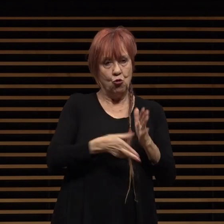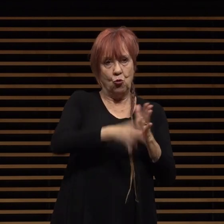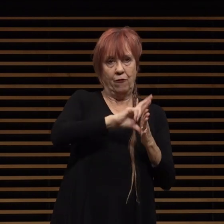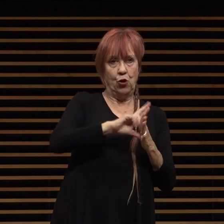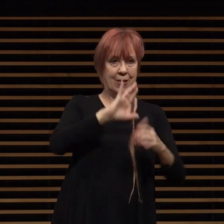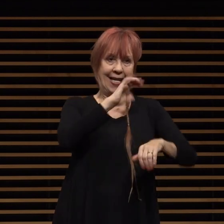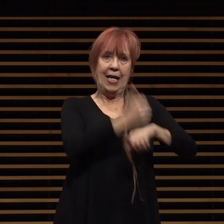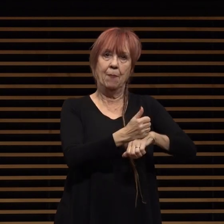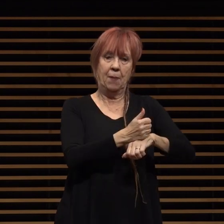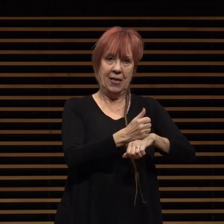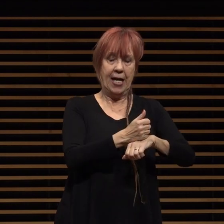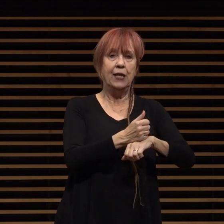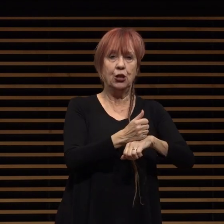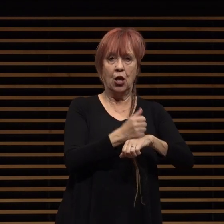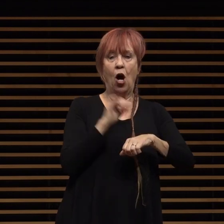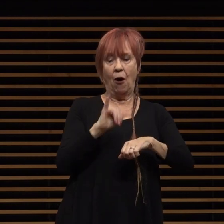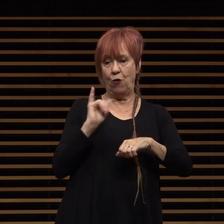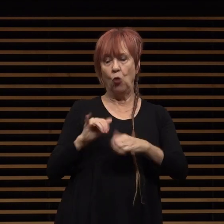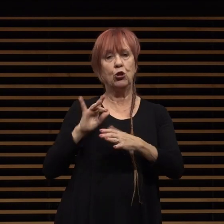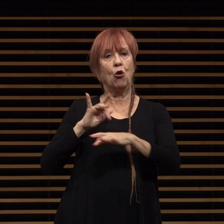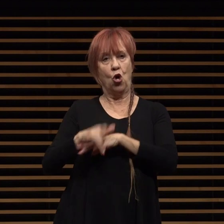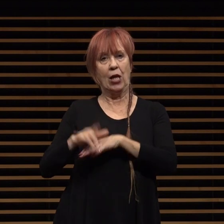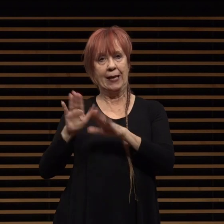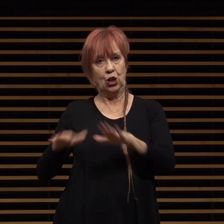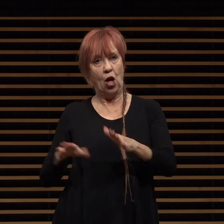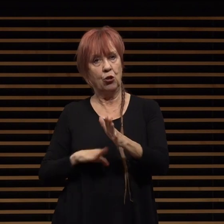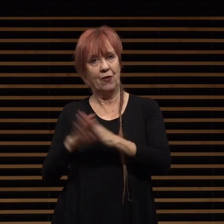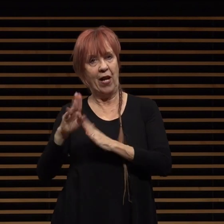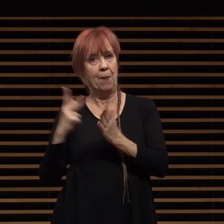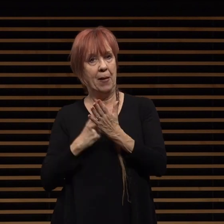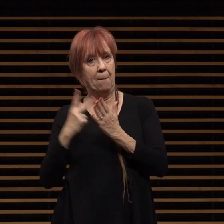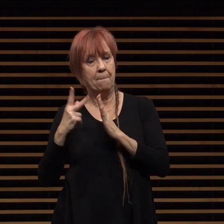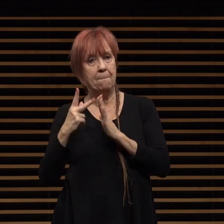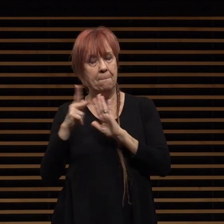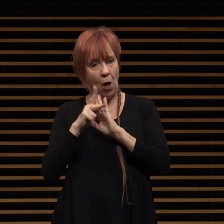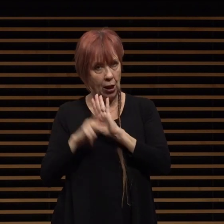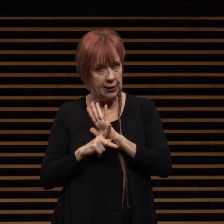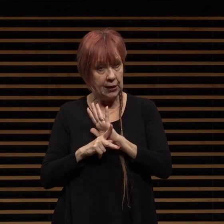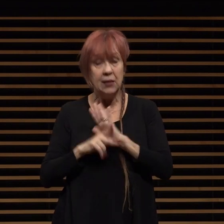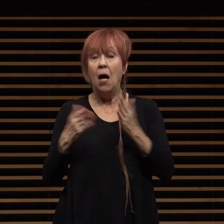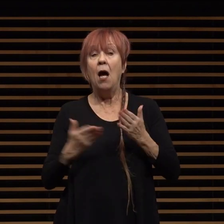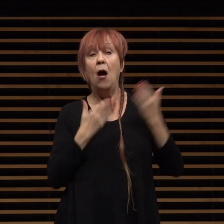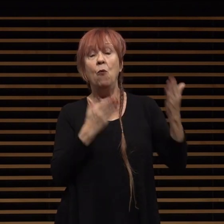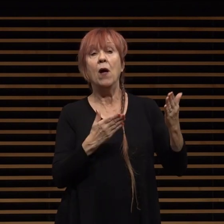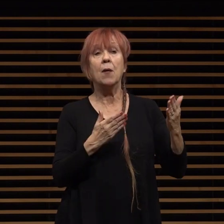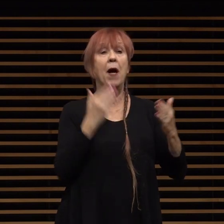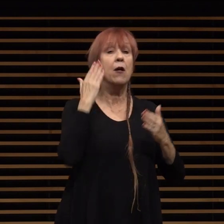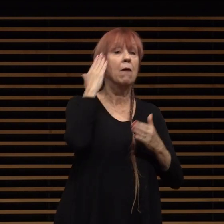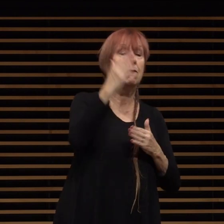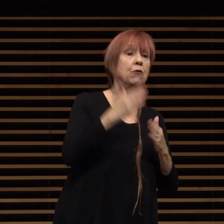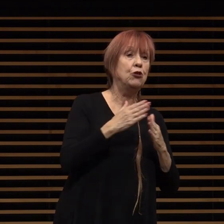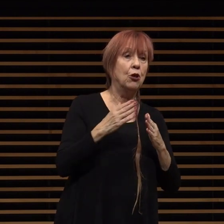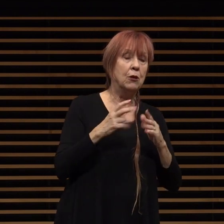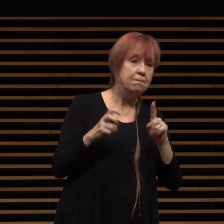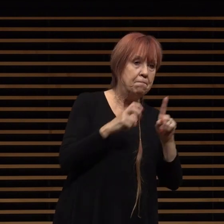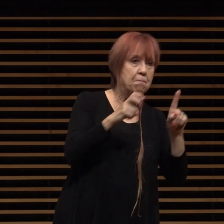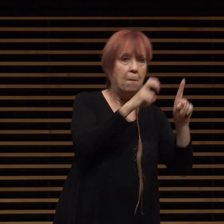our early childhood development policy and recommend a path forward to ensure